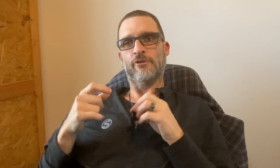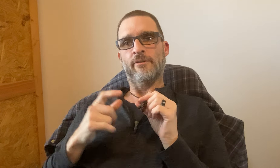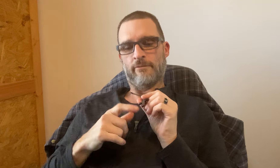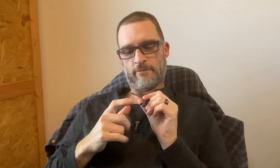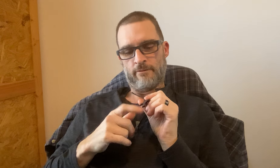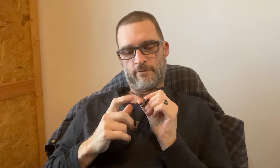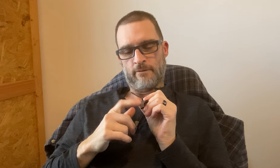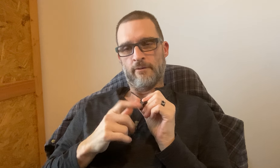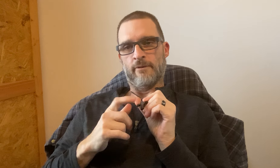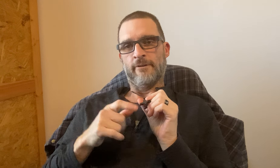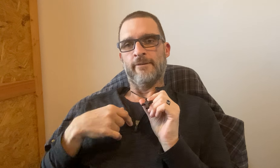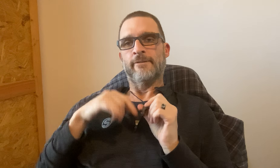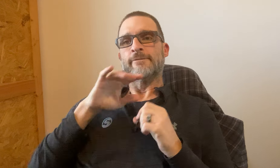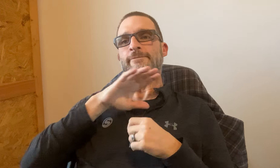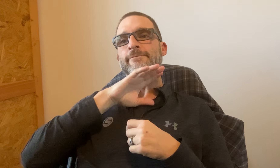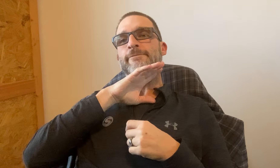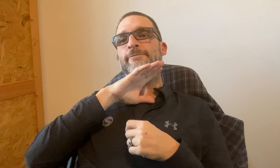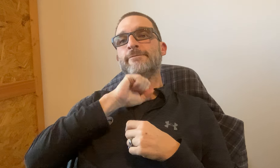Then someone showed me a picture of this.